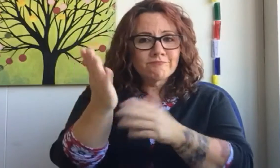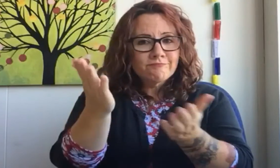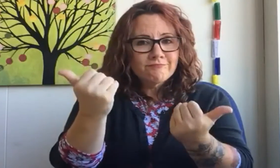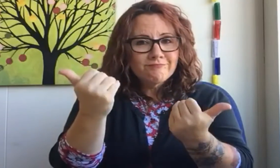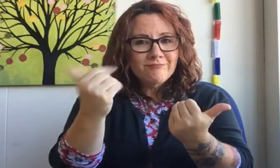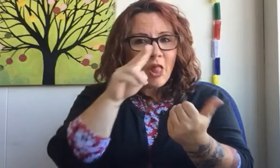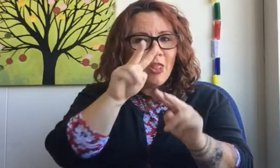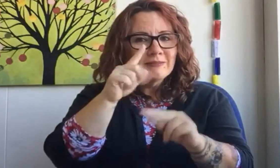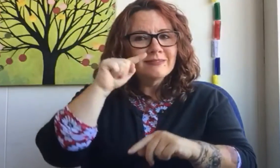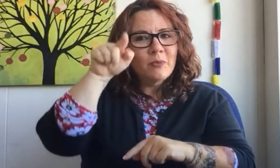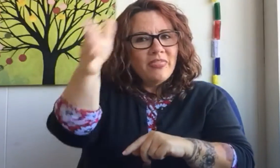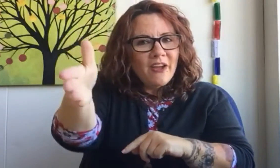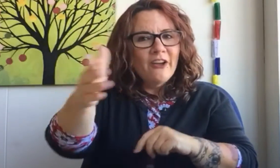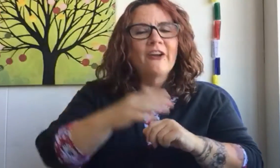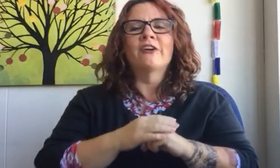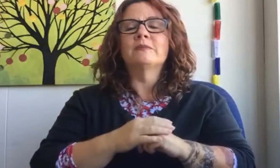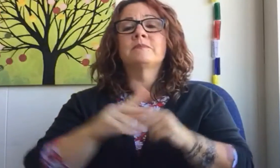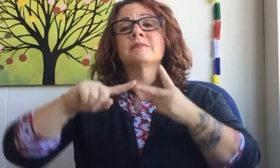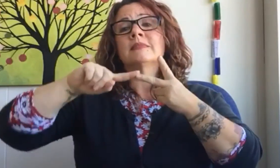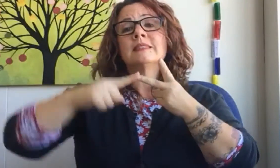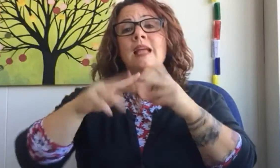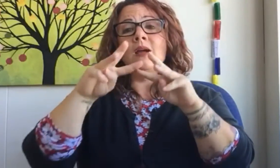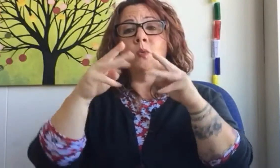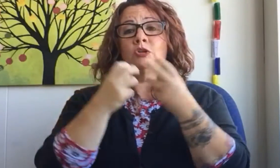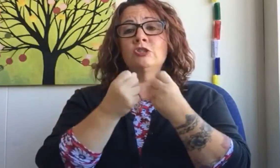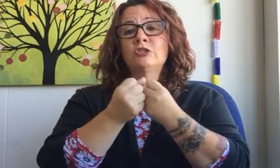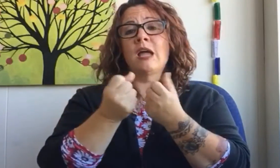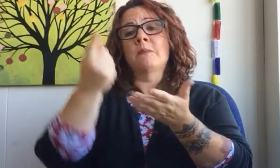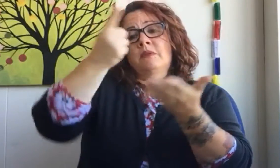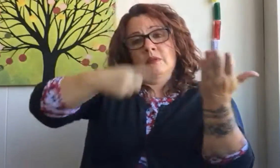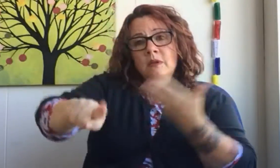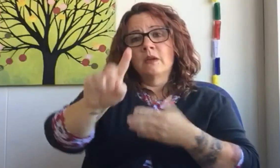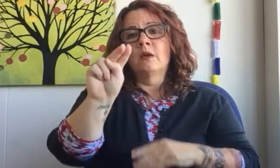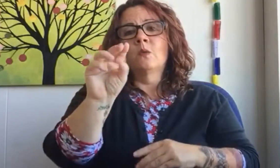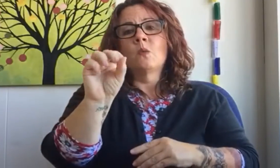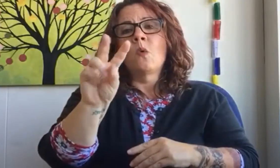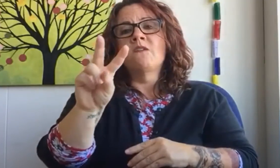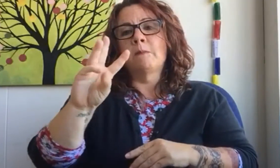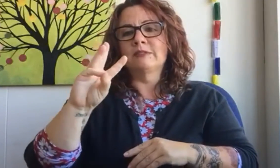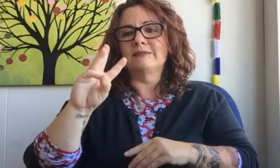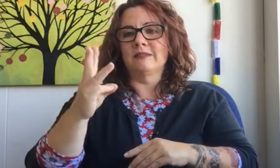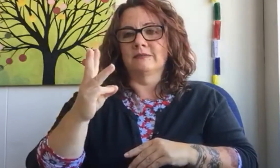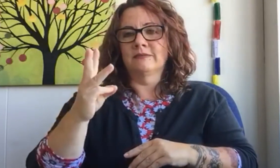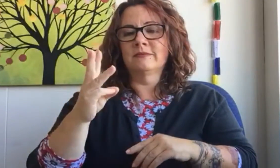Come join me! I look forward to seeing you there! The second workshop take places the following week November 6th.